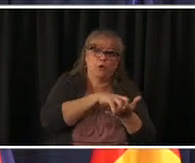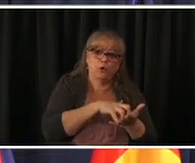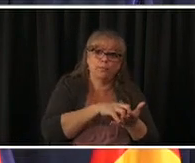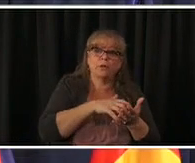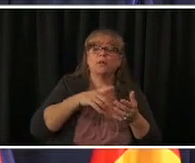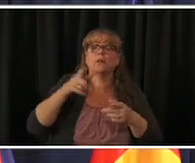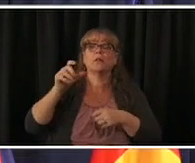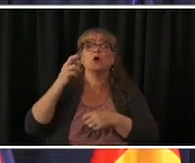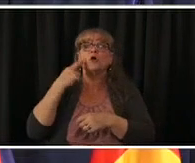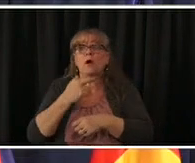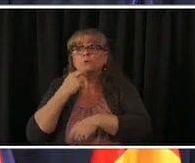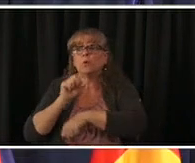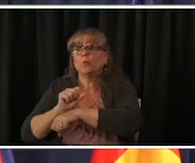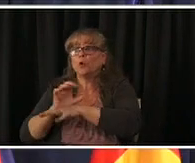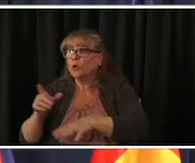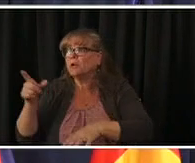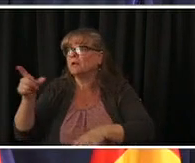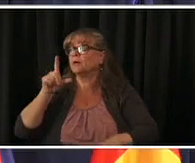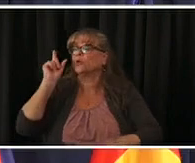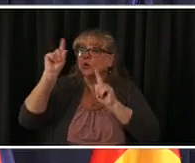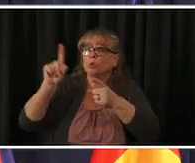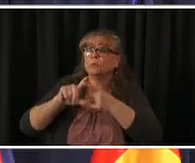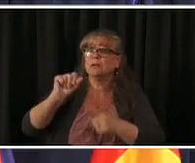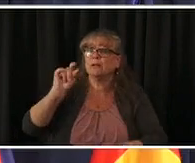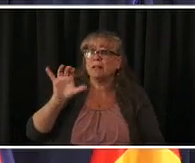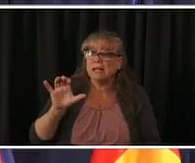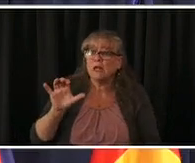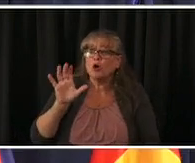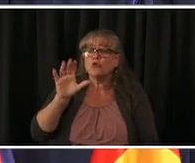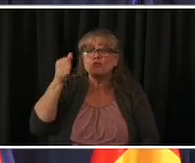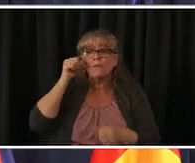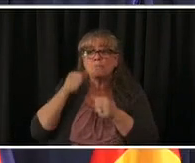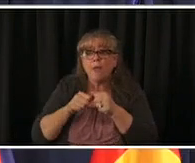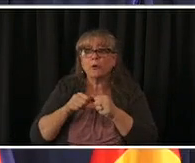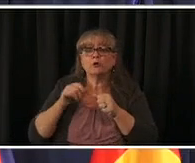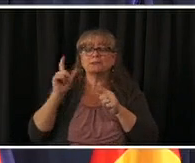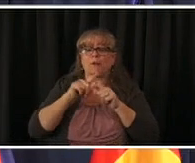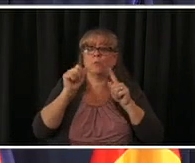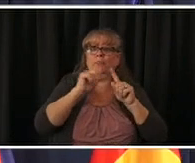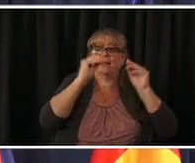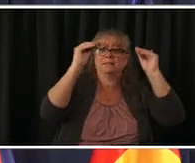teachers over a three week period while we were doing i believe at that time it was people age